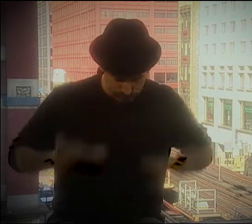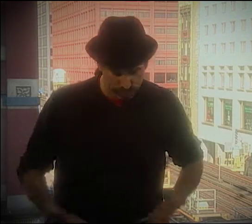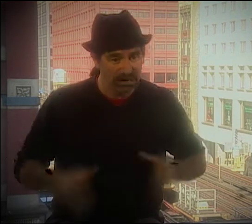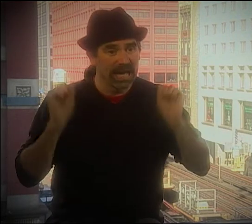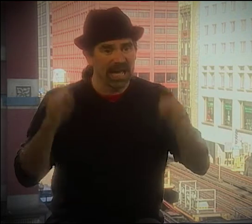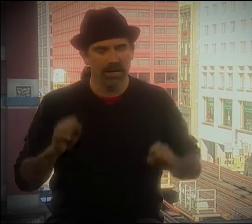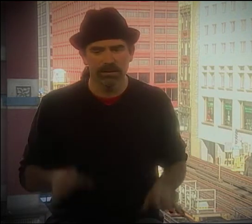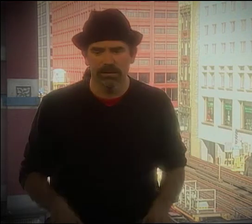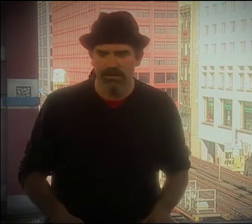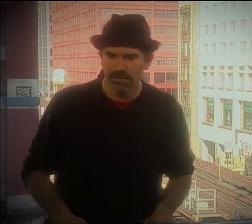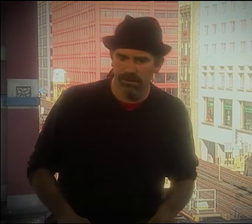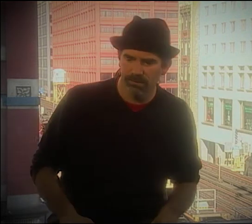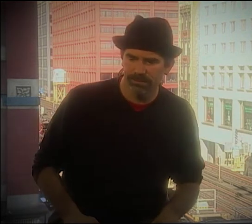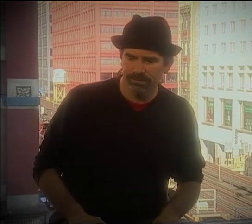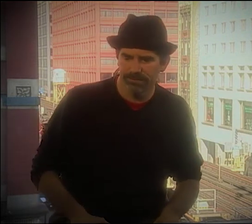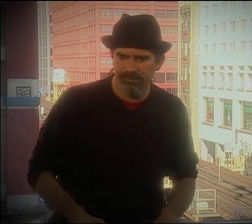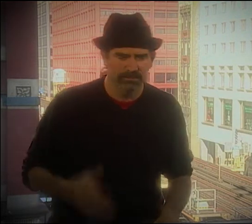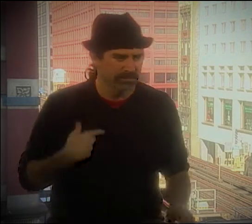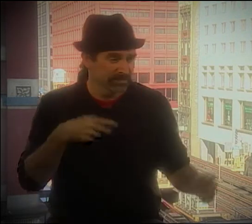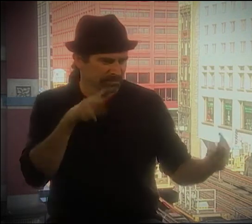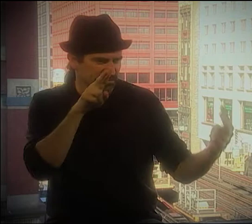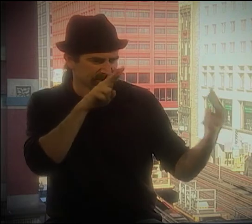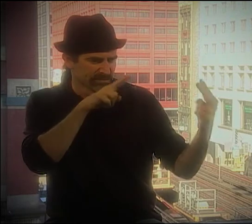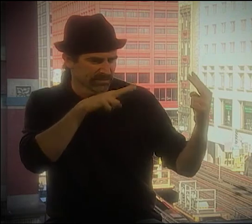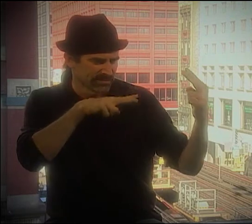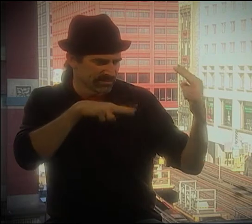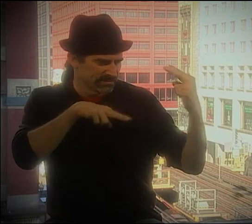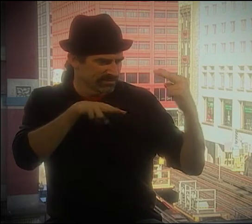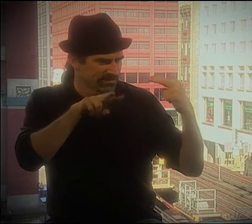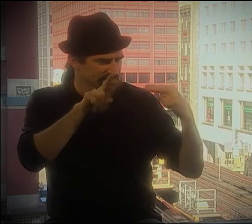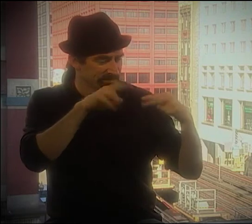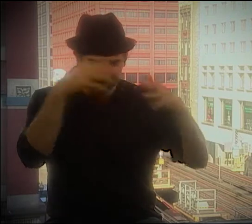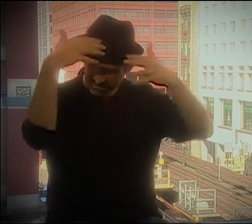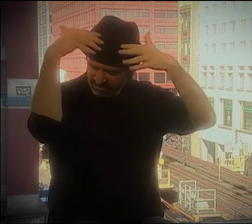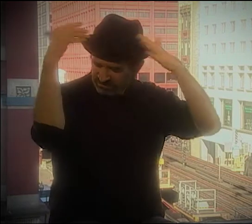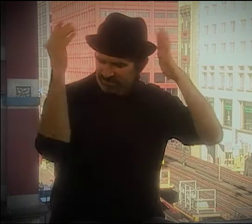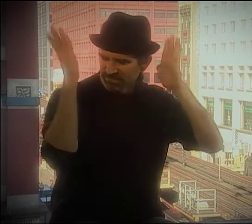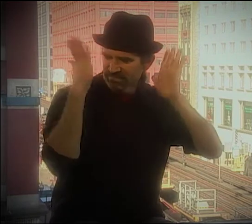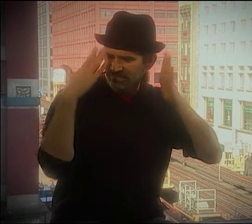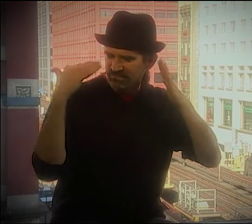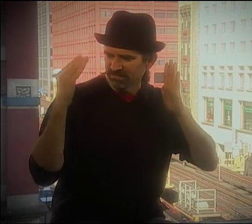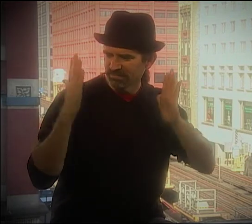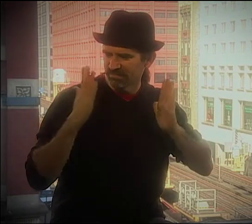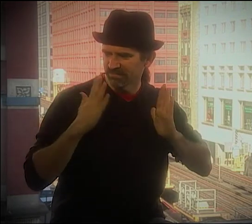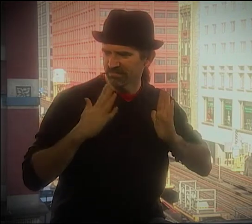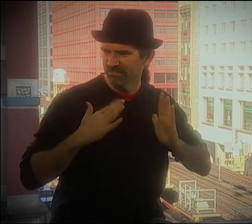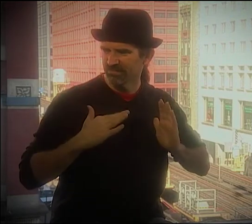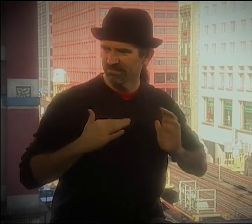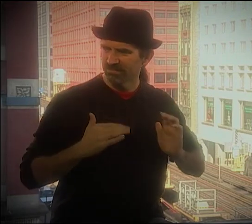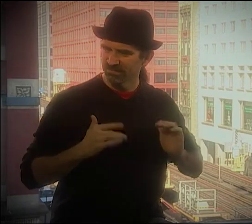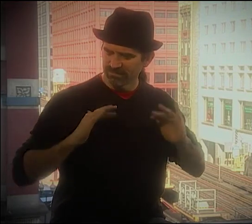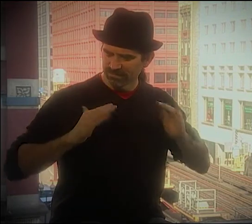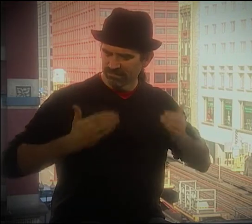AND THEN "CHERRY TREE." BUT IF I CHANGE THAT INTO A PHYSICAL CONCEPTUALIZATION LIKE THIS...